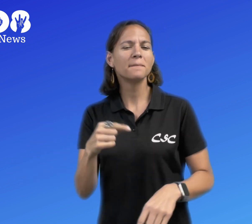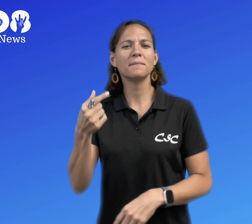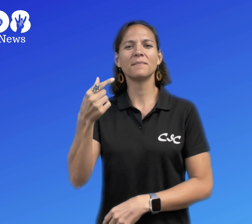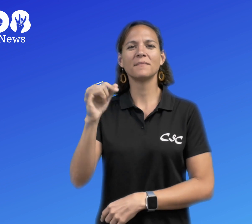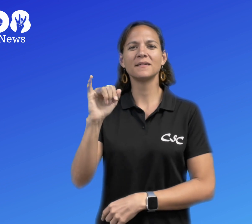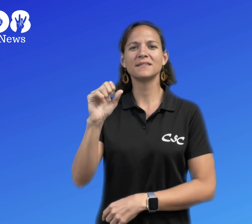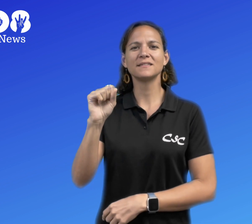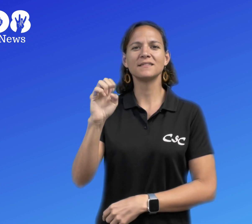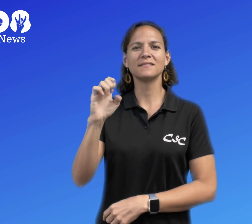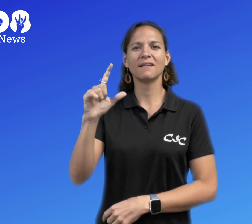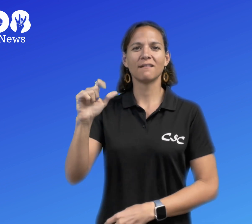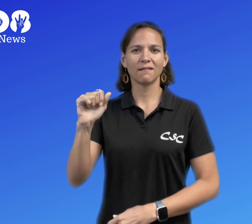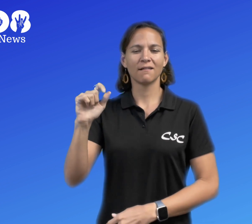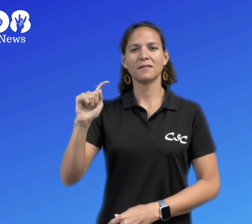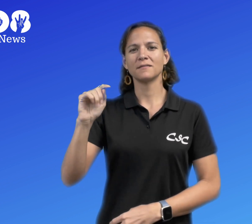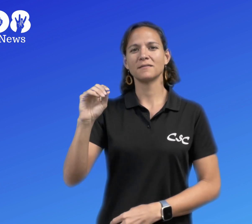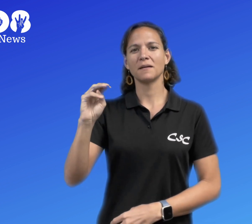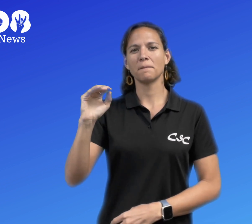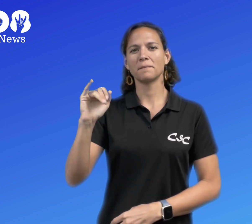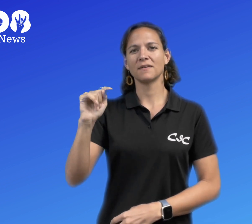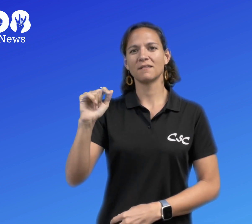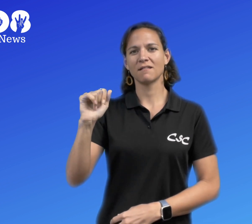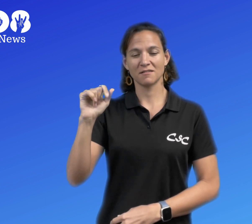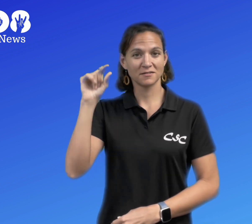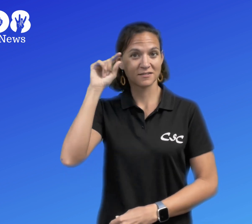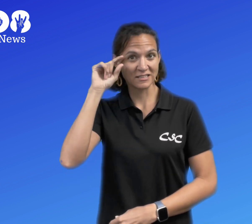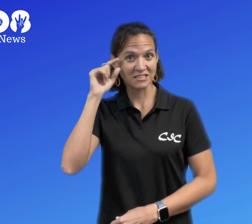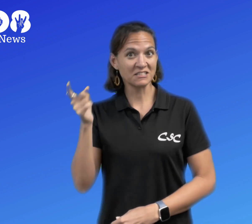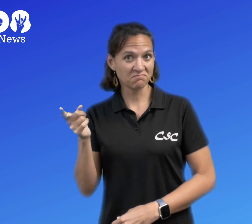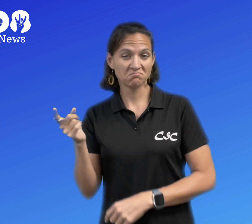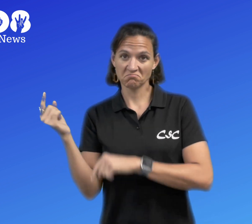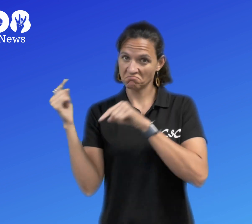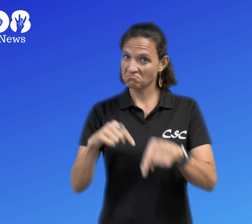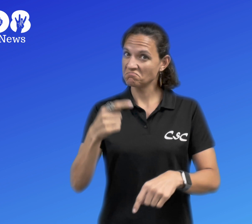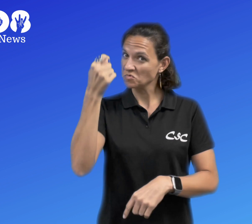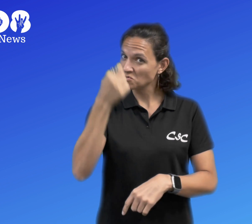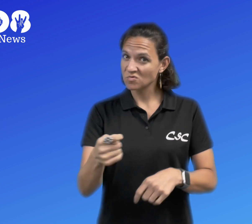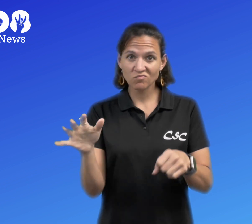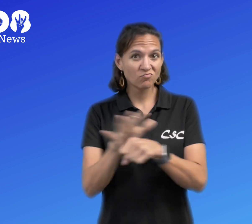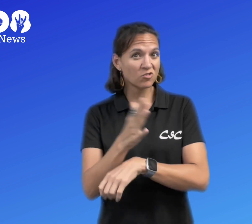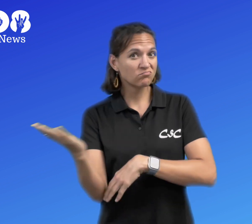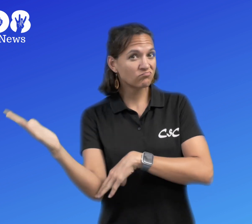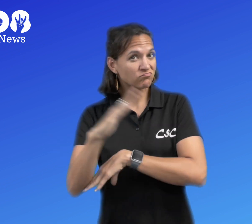Gisella Tomita will be here all day during the hours CSC is open.